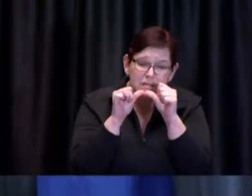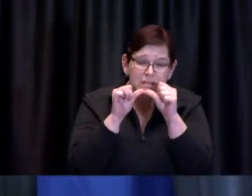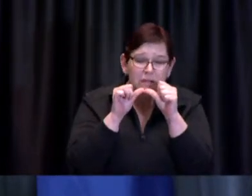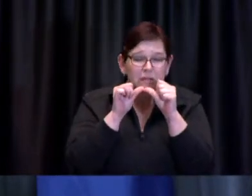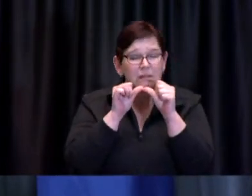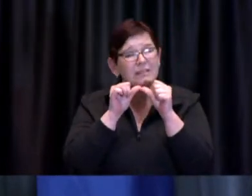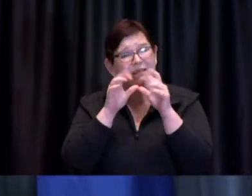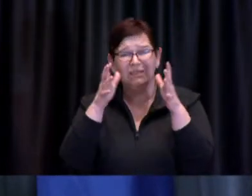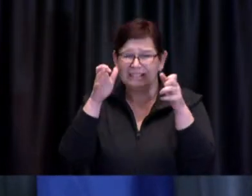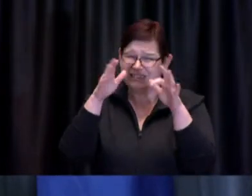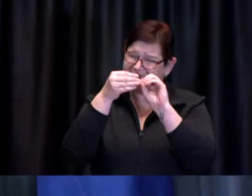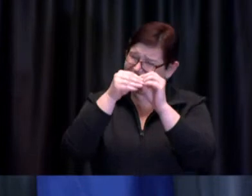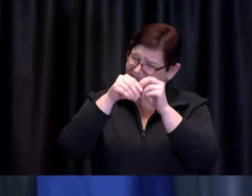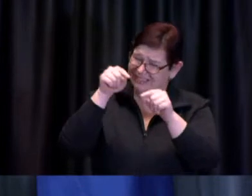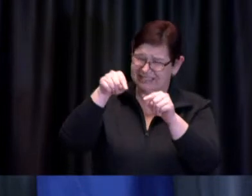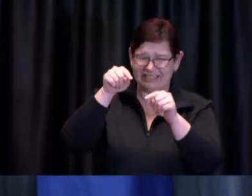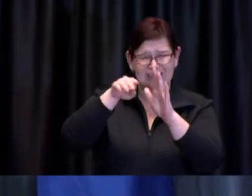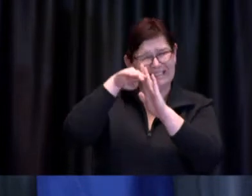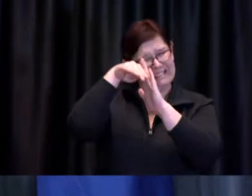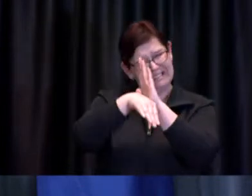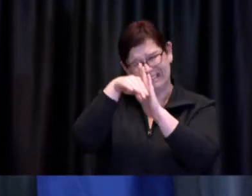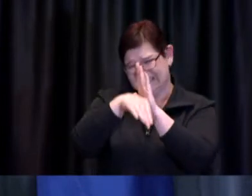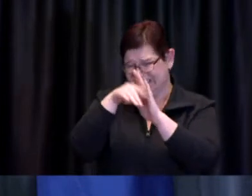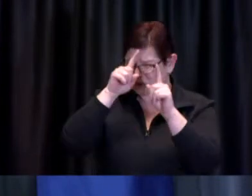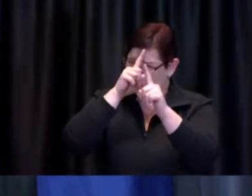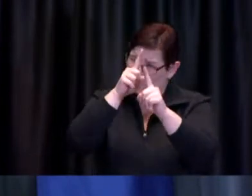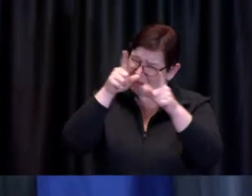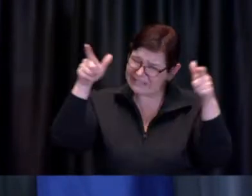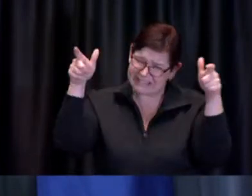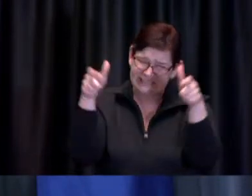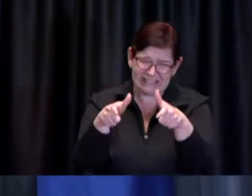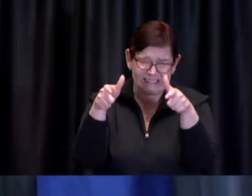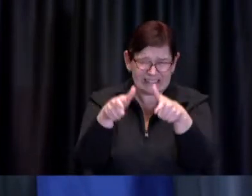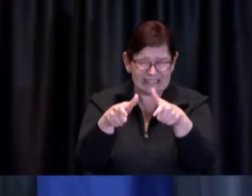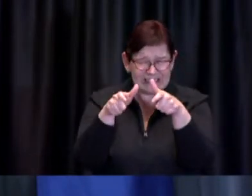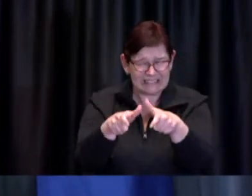pushing through exhaustion to address cluster and outbreak investigations,